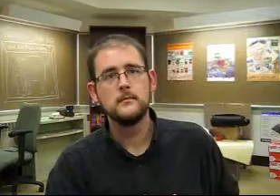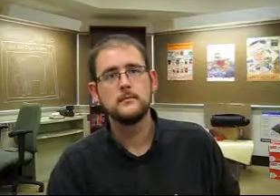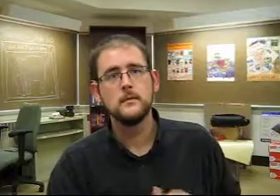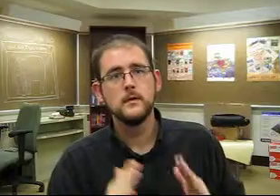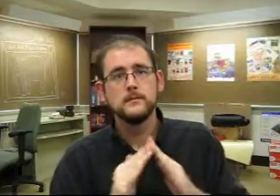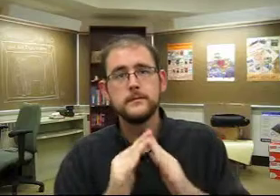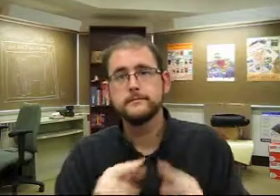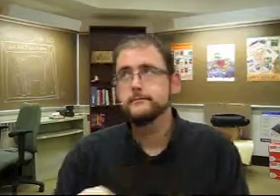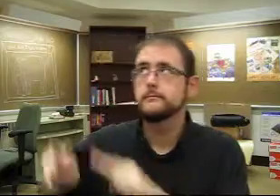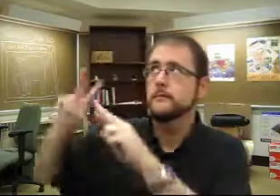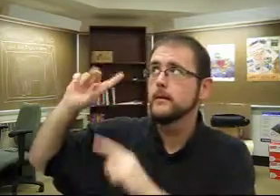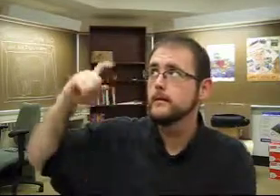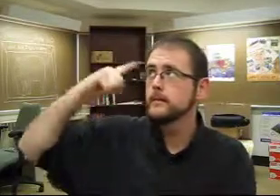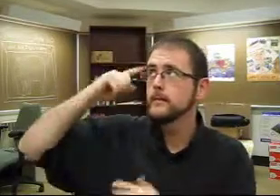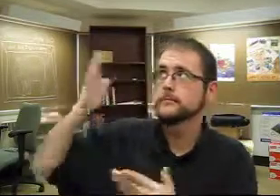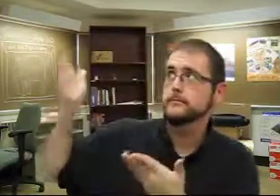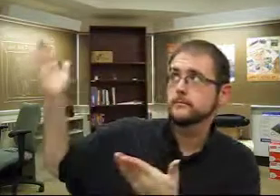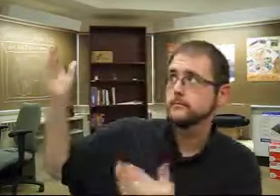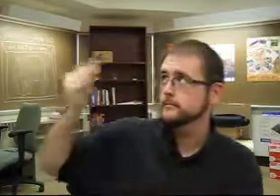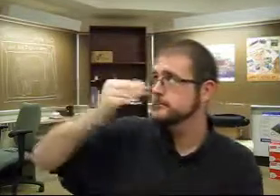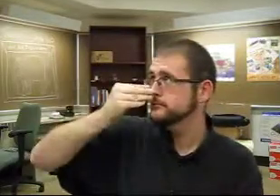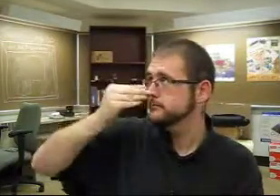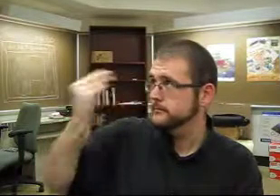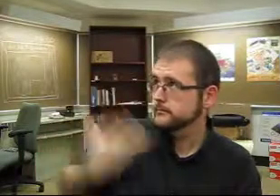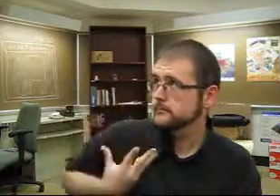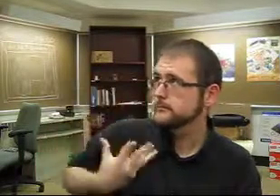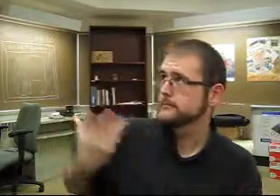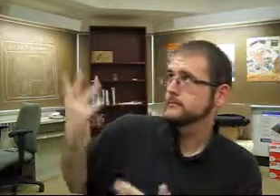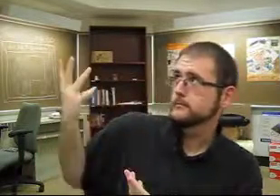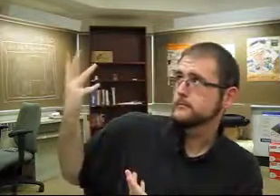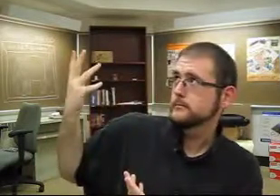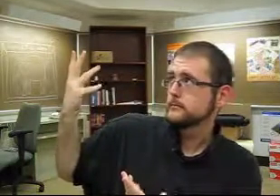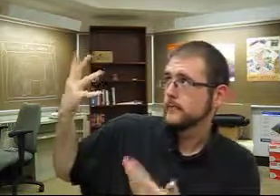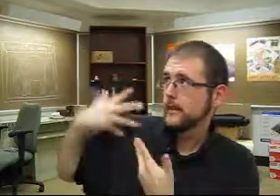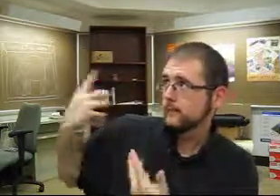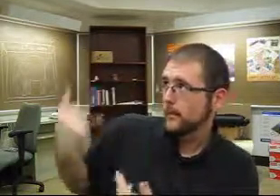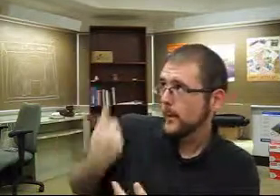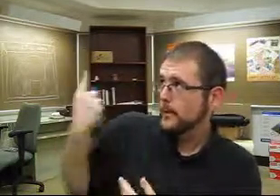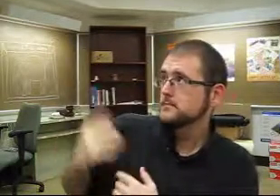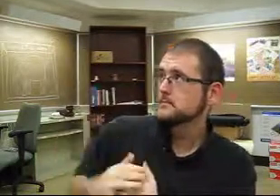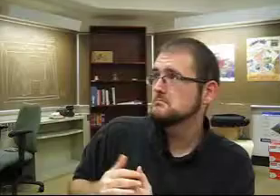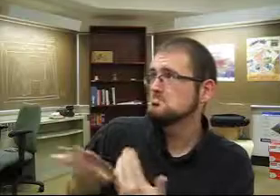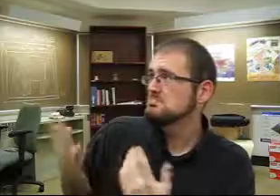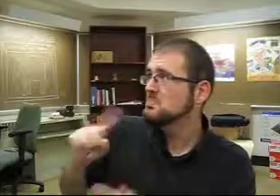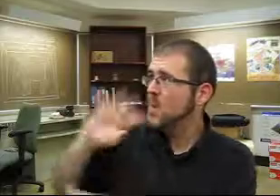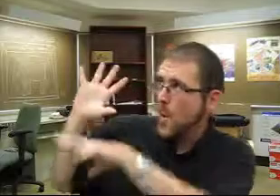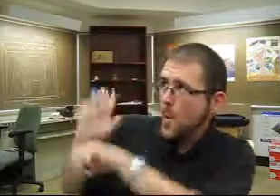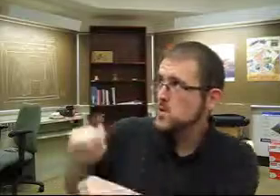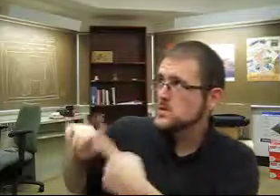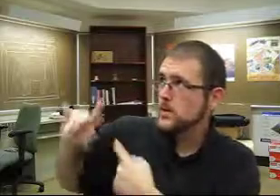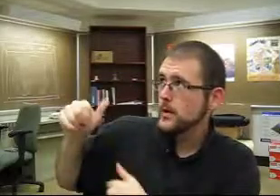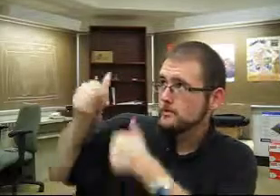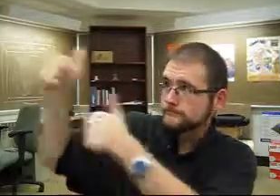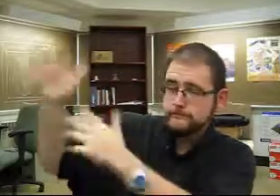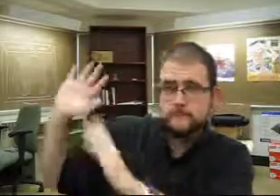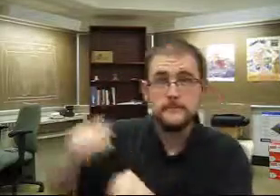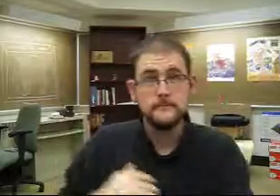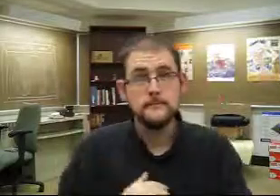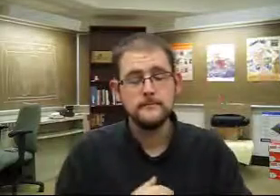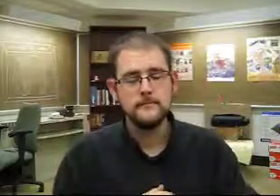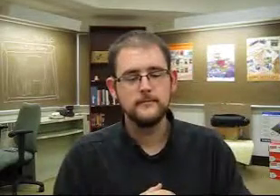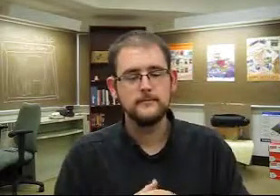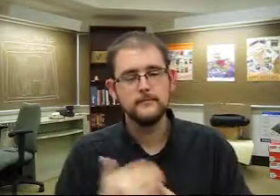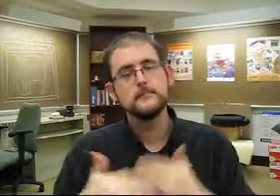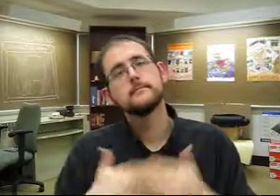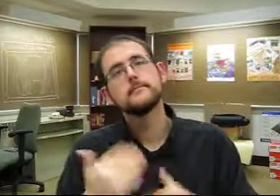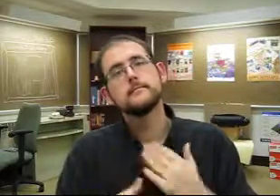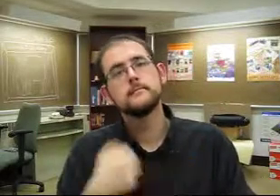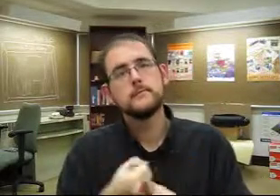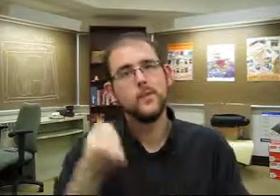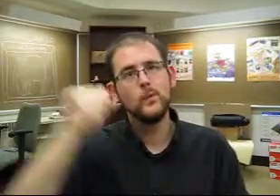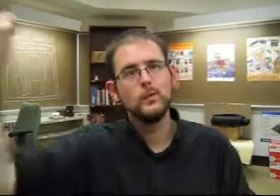they ignore it, which is fine with the villagers.